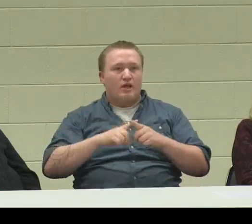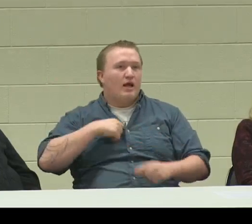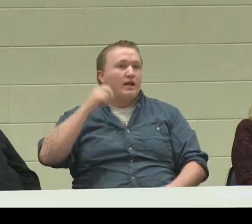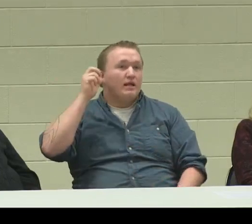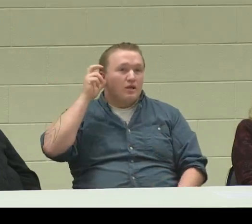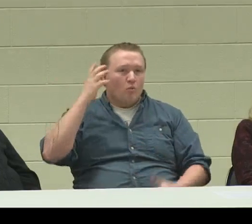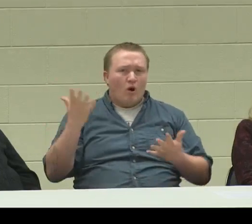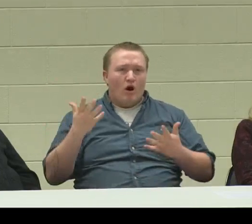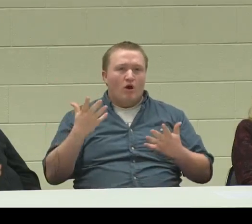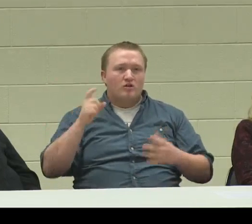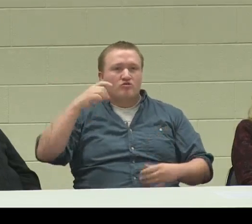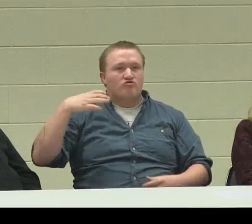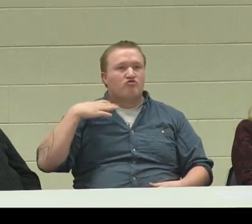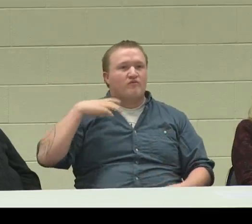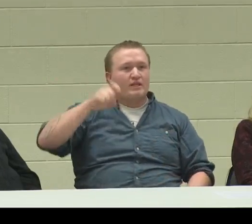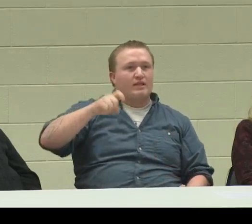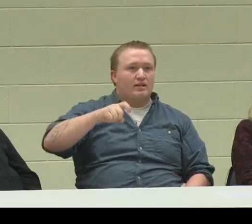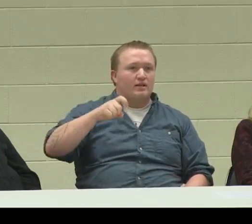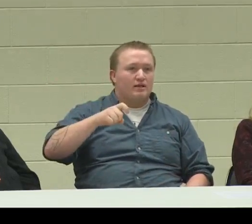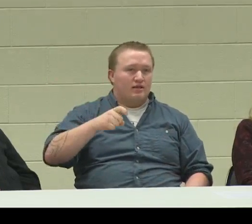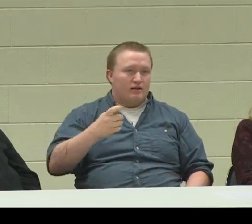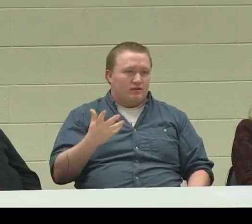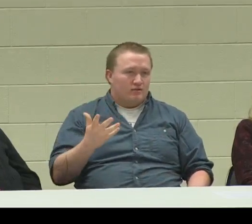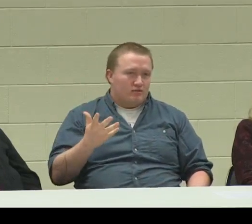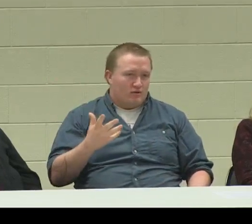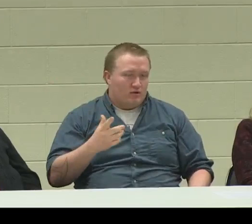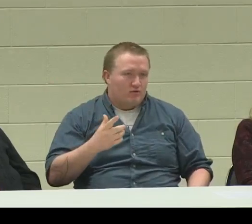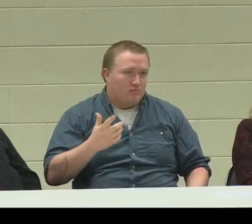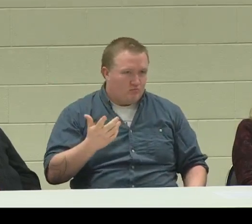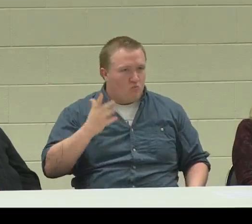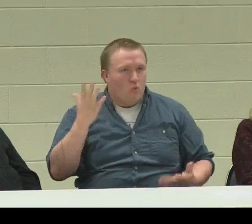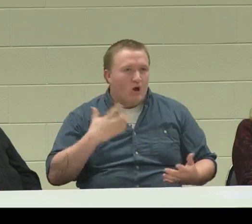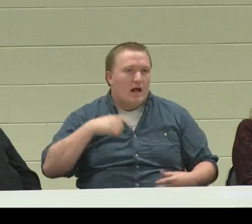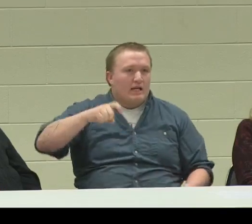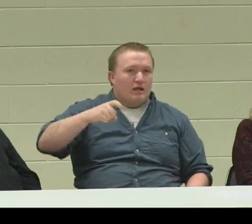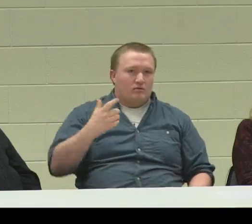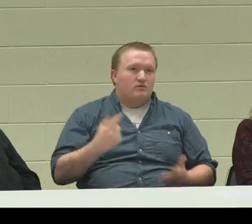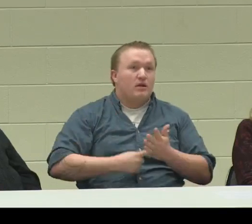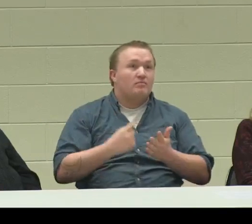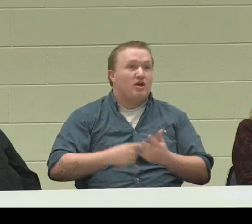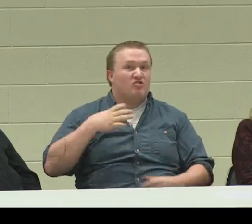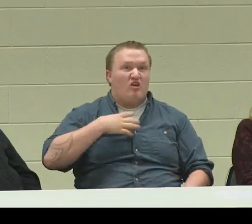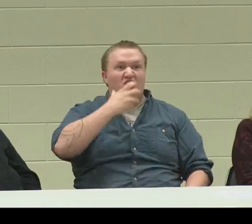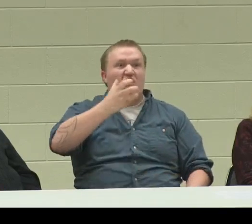that would come directly into my hearing aid, so I would know exactly what the chef needed.